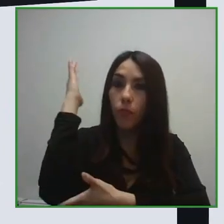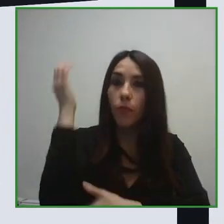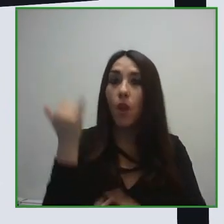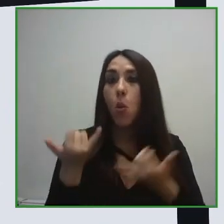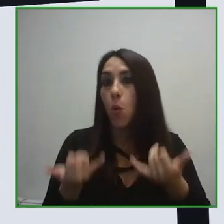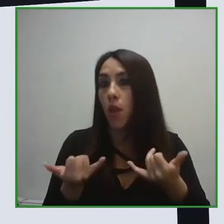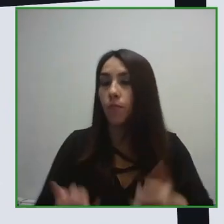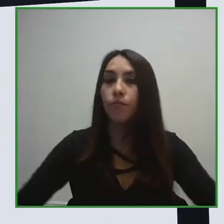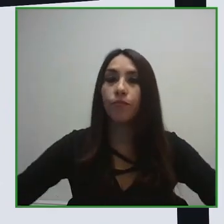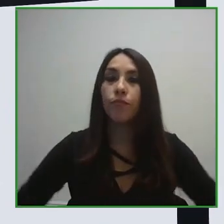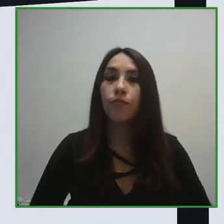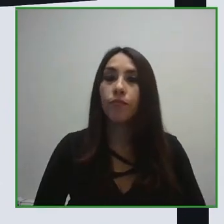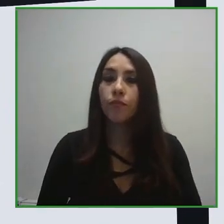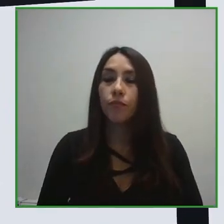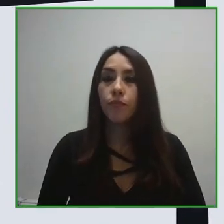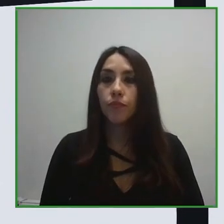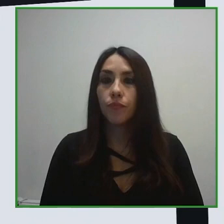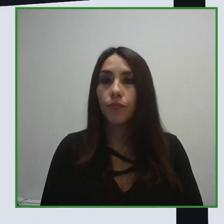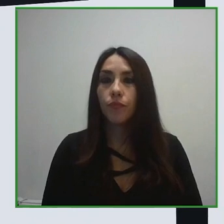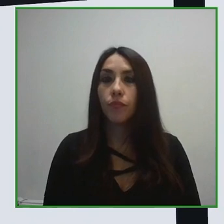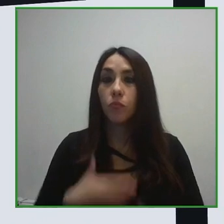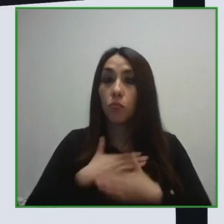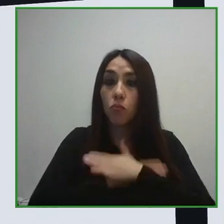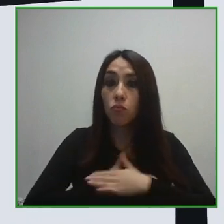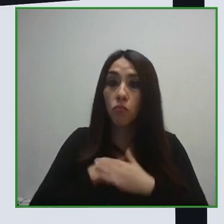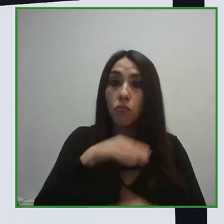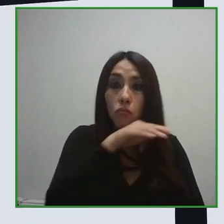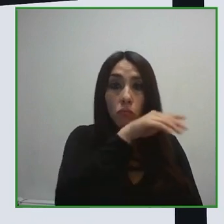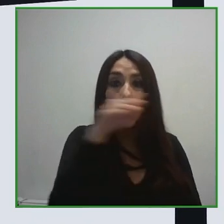Due to the sanitary situation of the last two years, tourism has